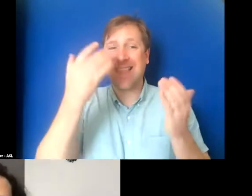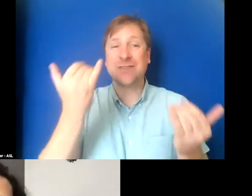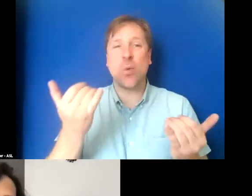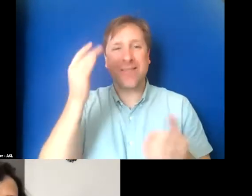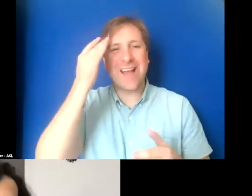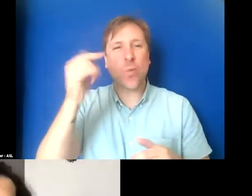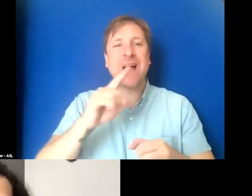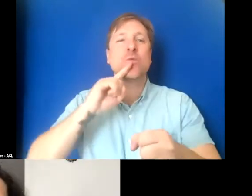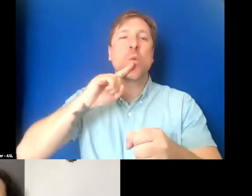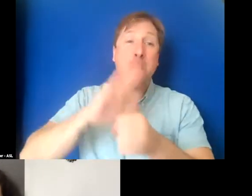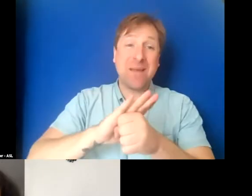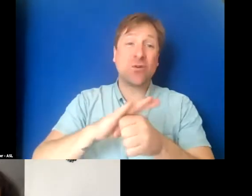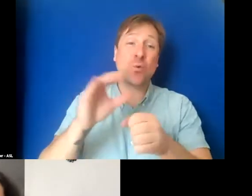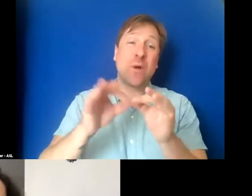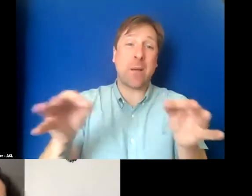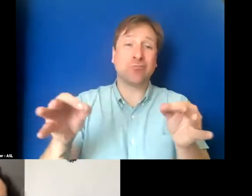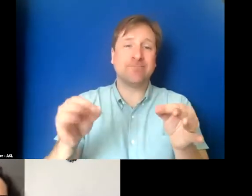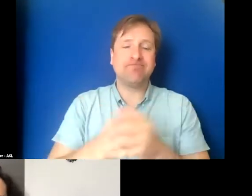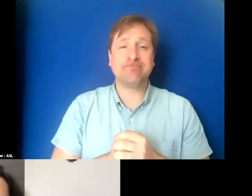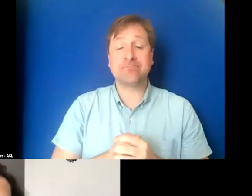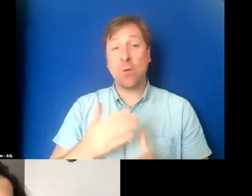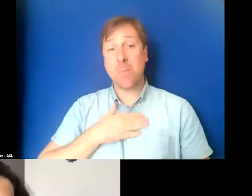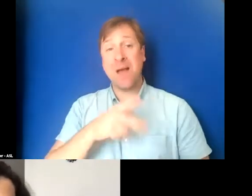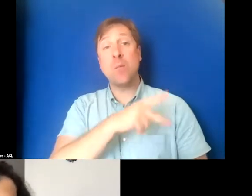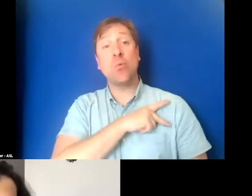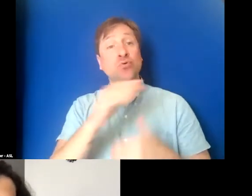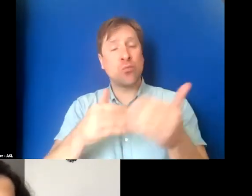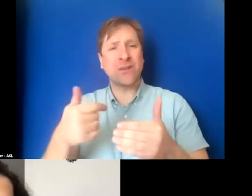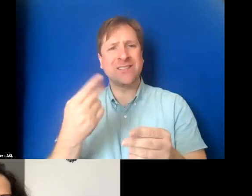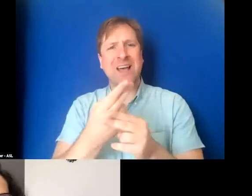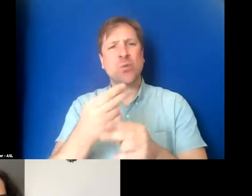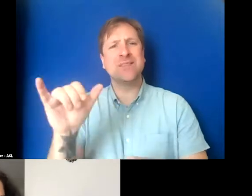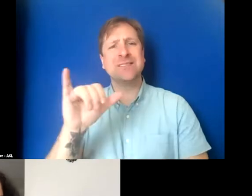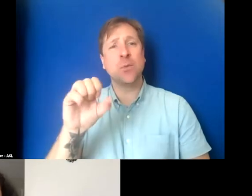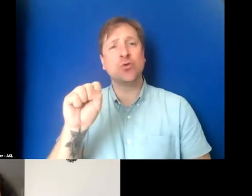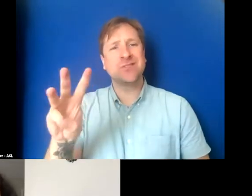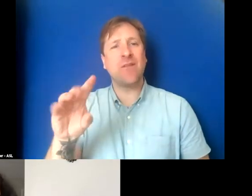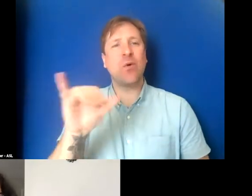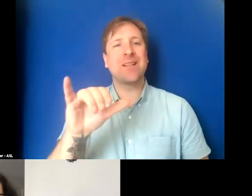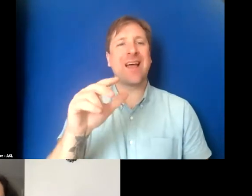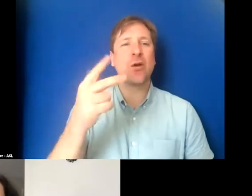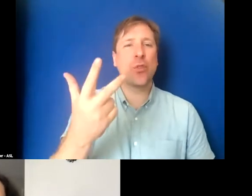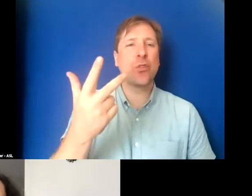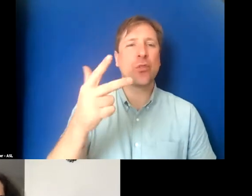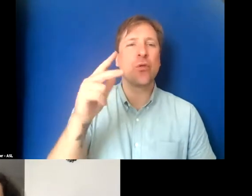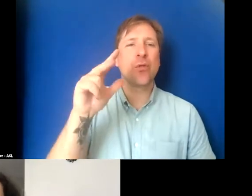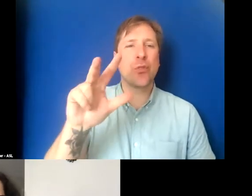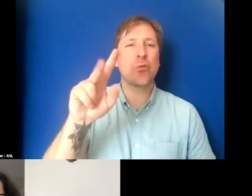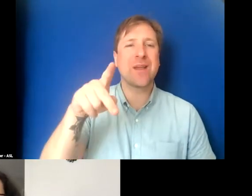In terms of my process, I think I use the same software that companies like 3Play Media use. I use the Pro software.